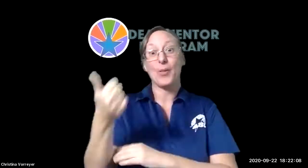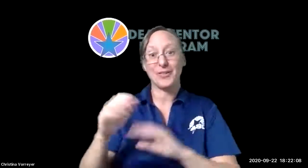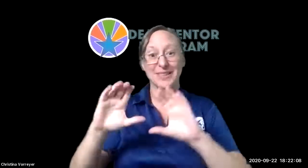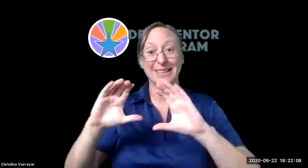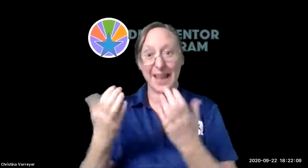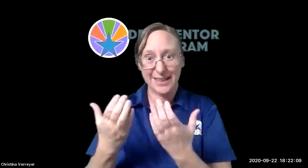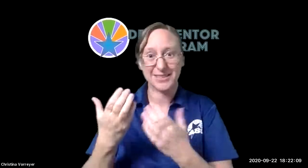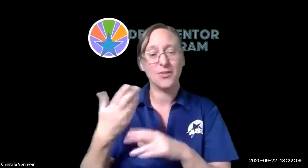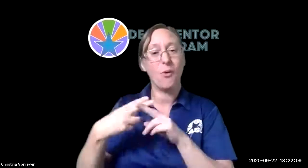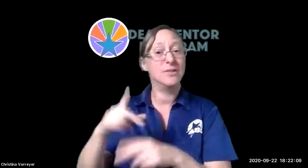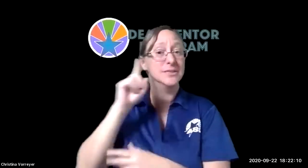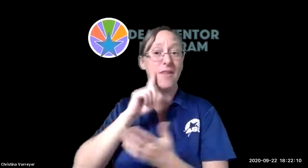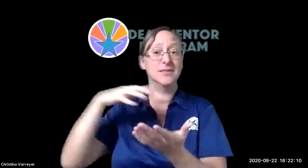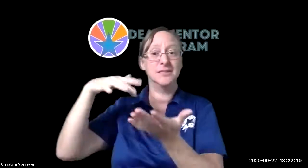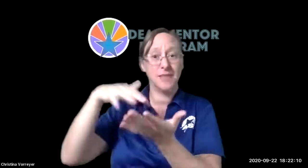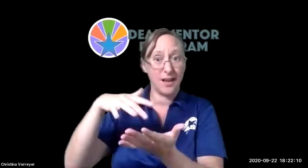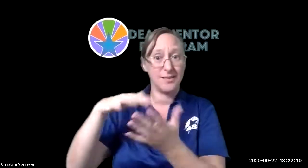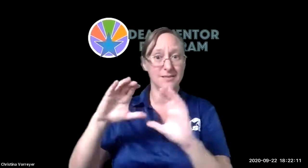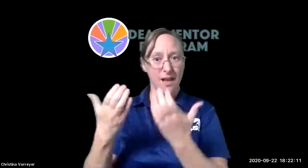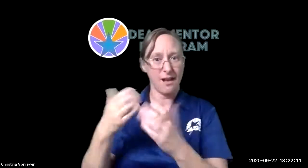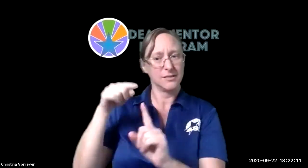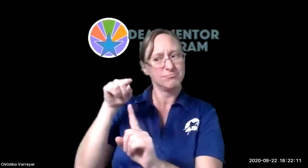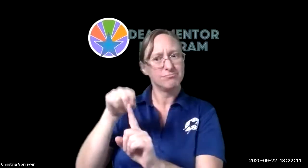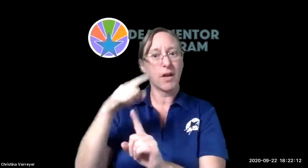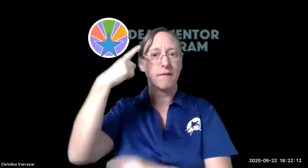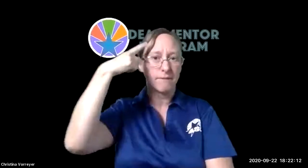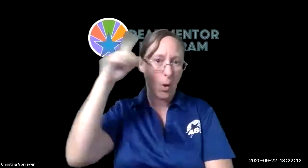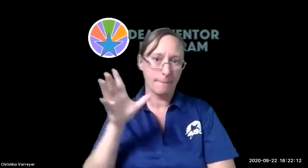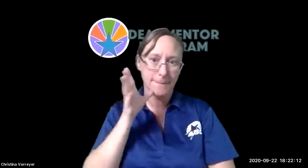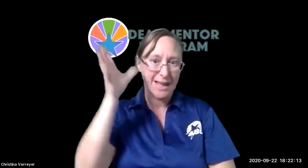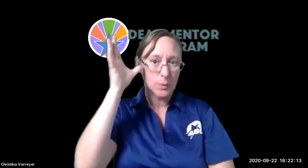we also just created another new class